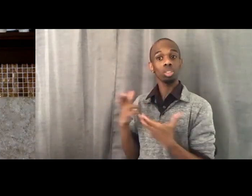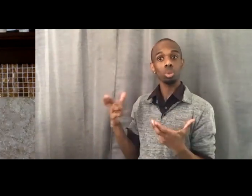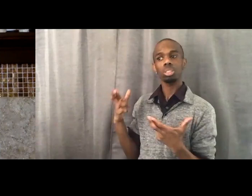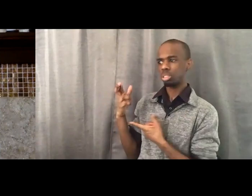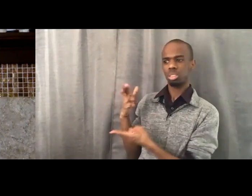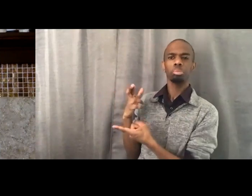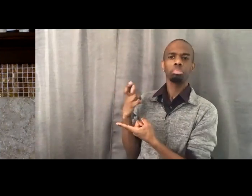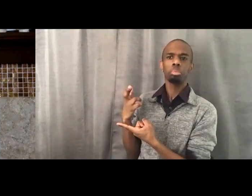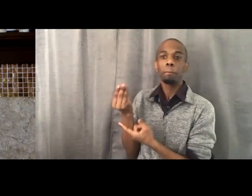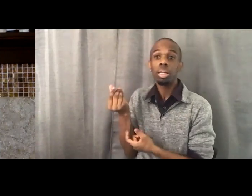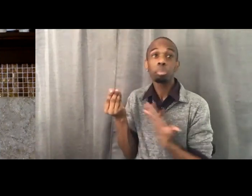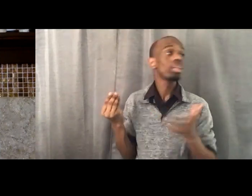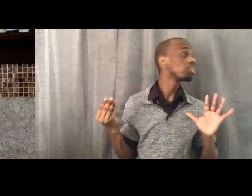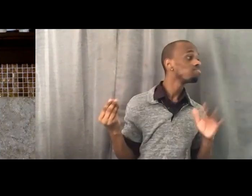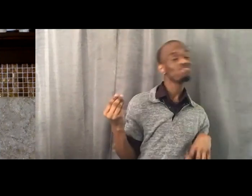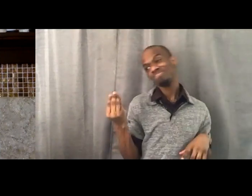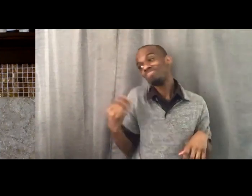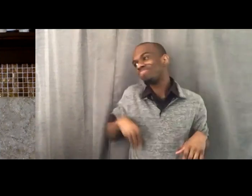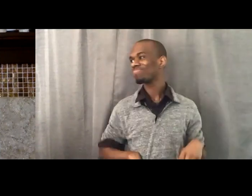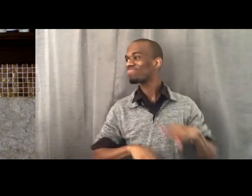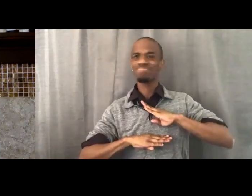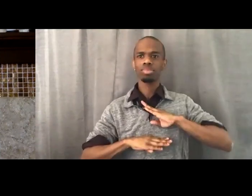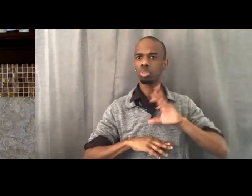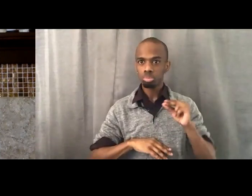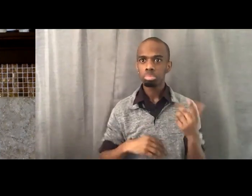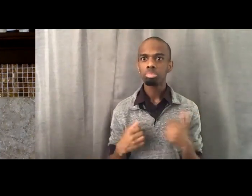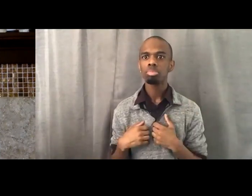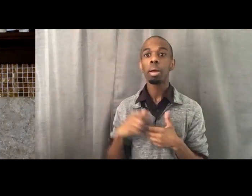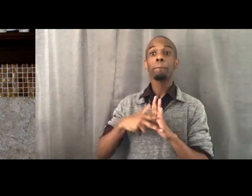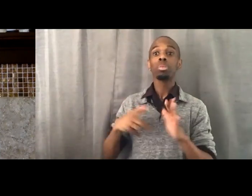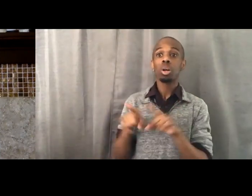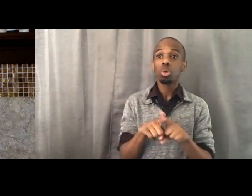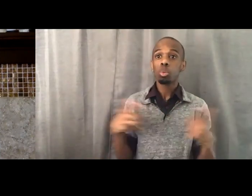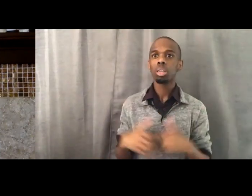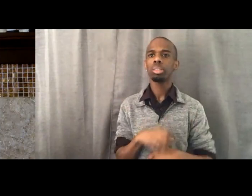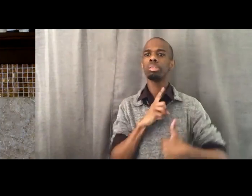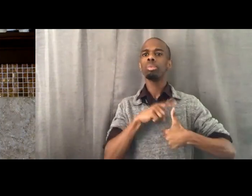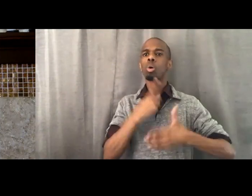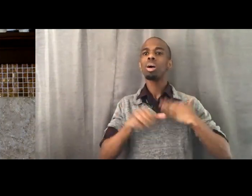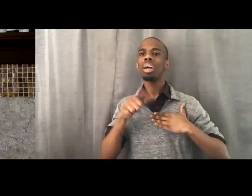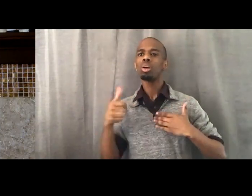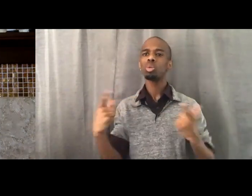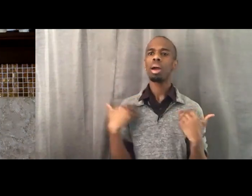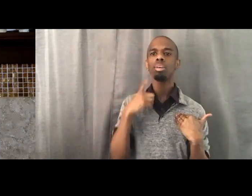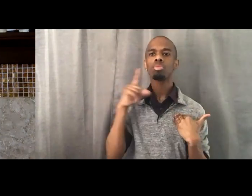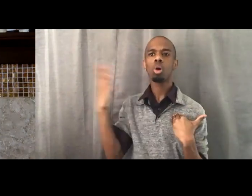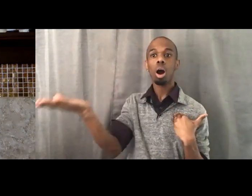So, resources also means what else do you have to offer? What else do you have to offer?